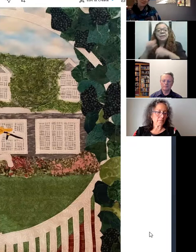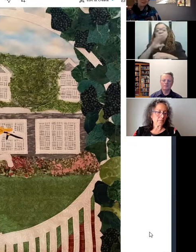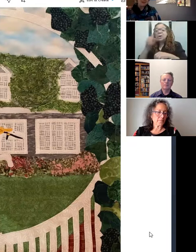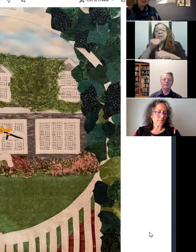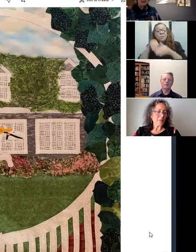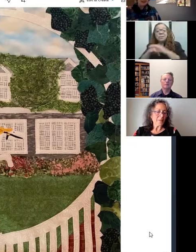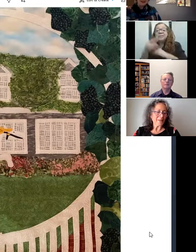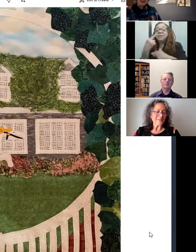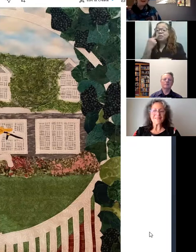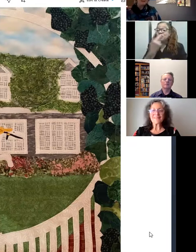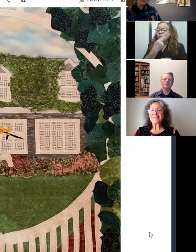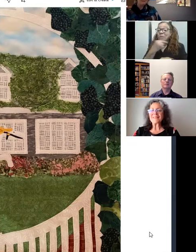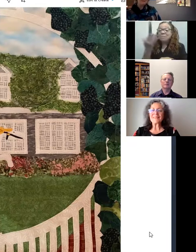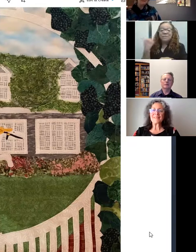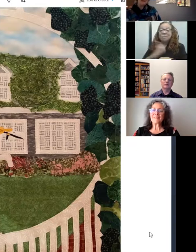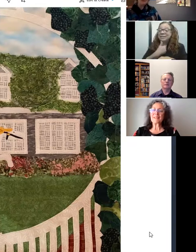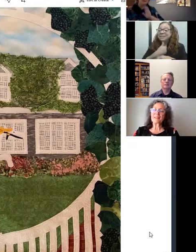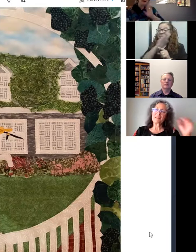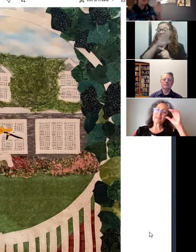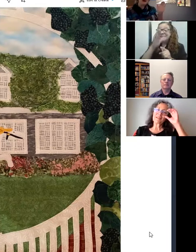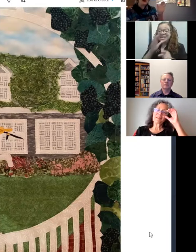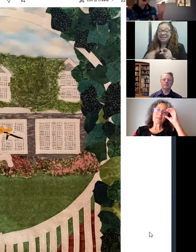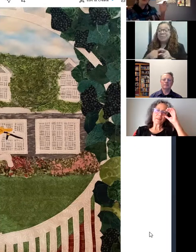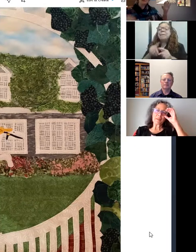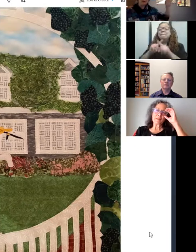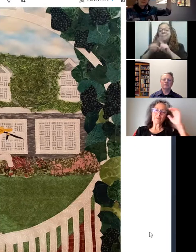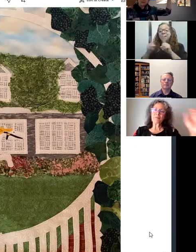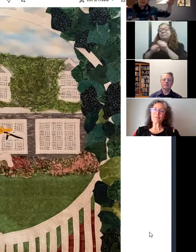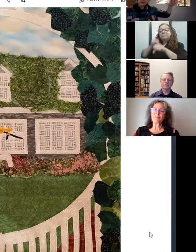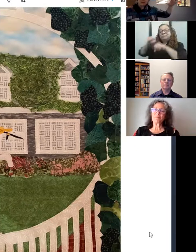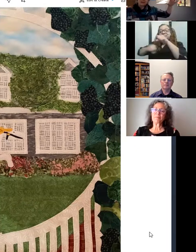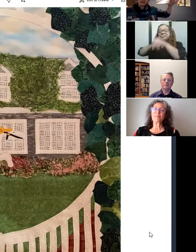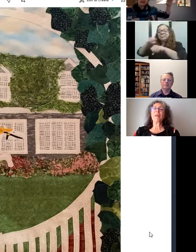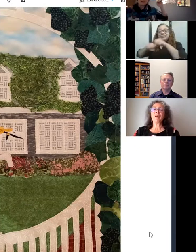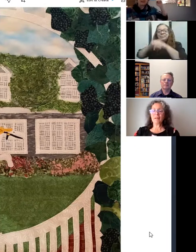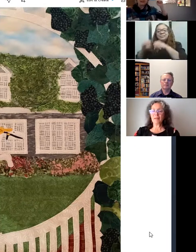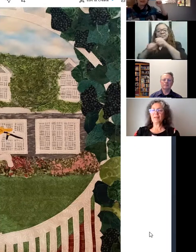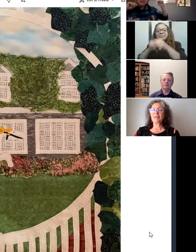But um, as you bike by, there's all these hedges, and it's like this little